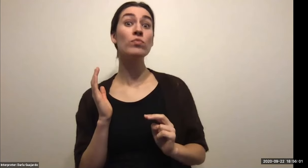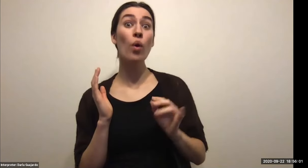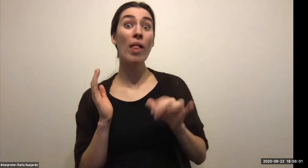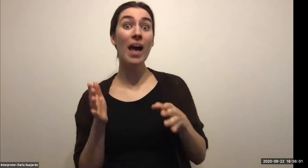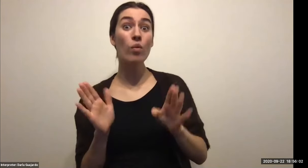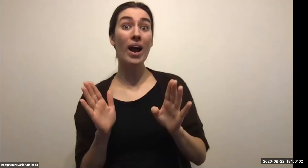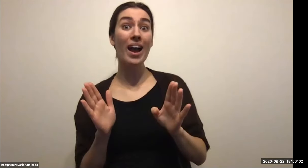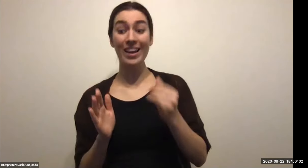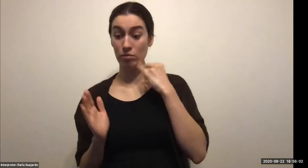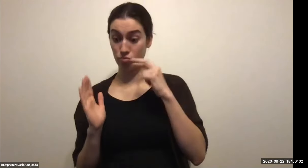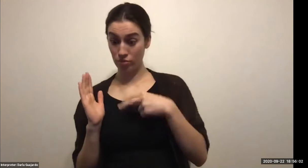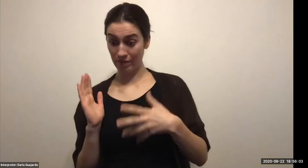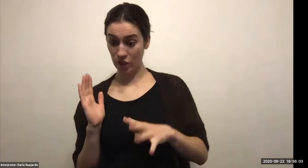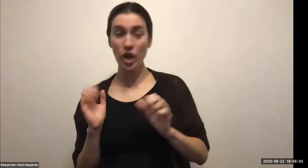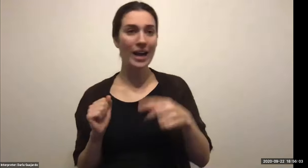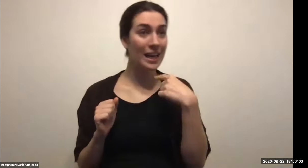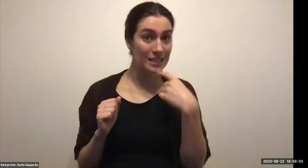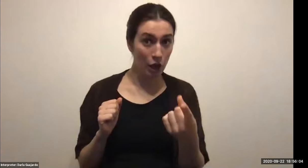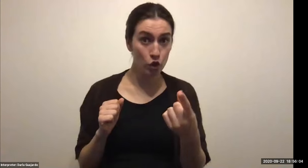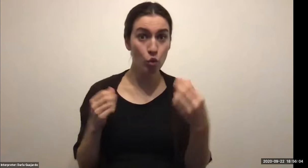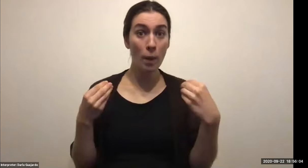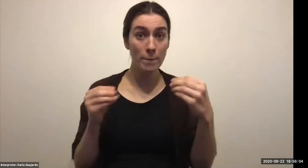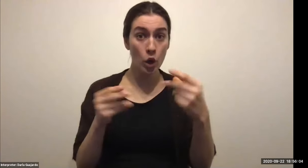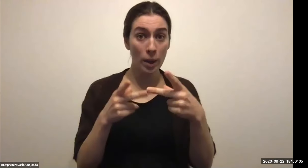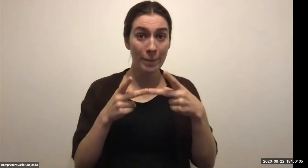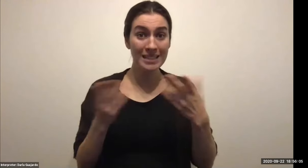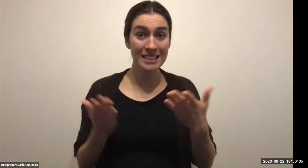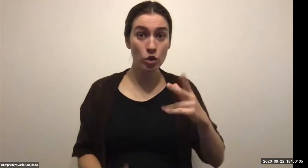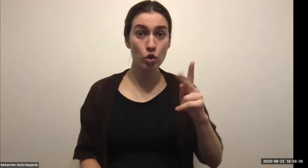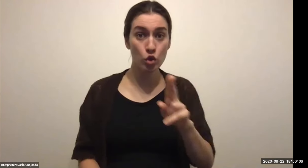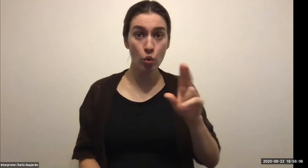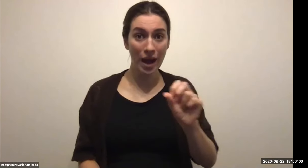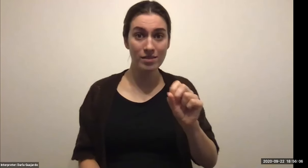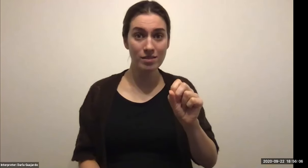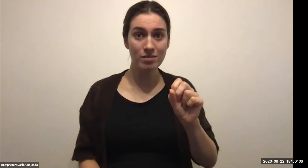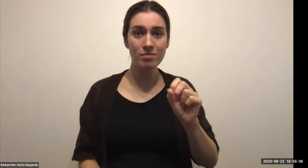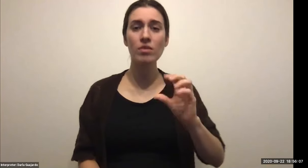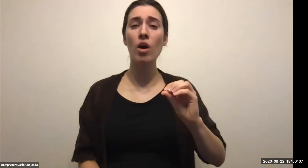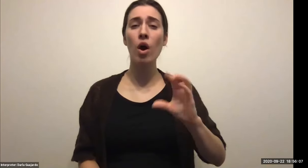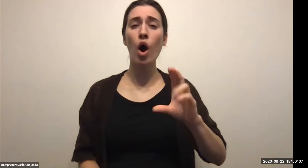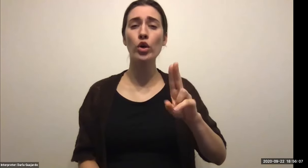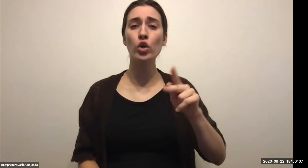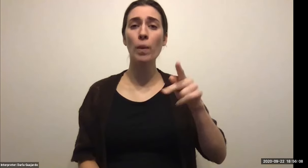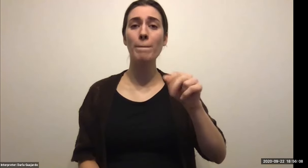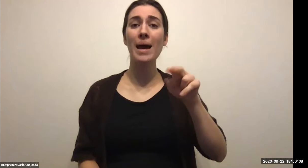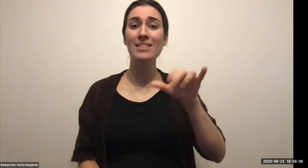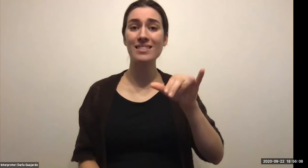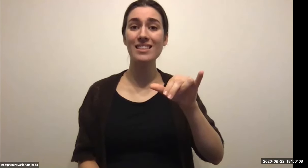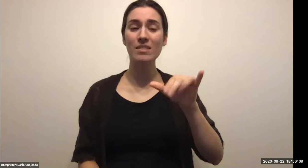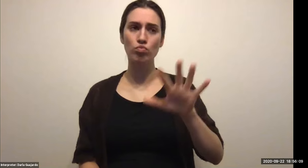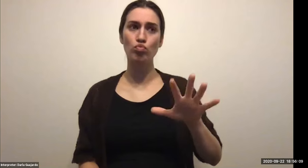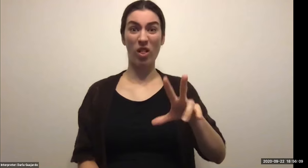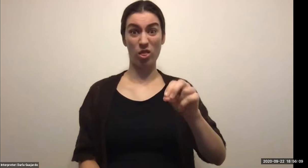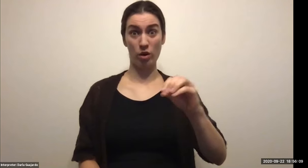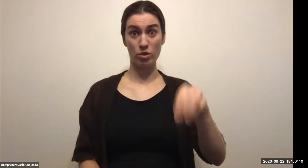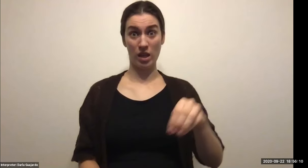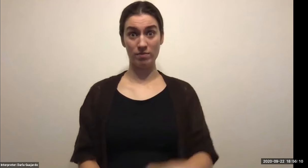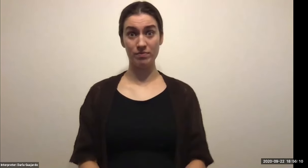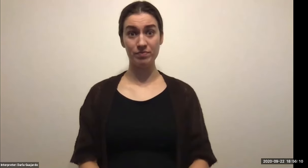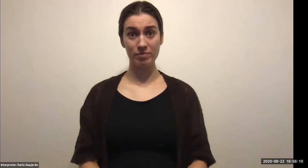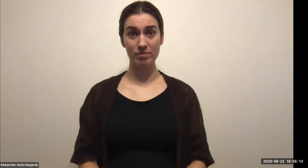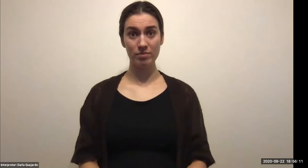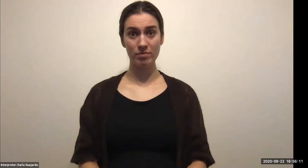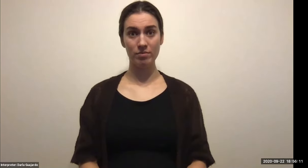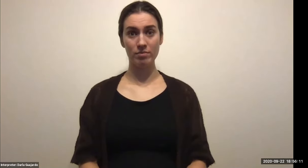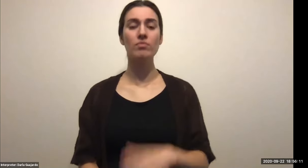Keith Wolling: Or those colleges, you know, you've had a lot of the core courses. So the key is that you're up you're catching up at some of the other course you have to take it. Alrighty, but the end of the day is